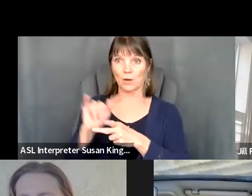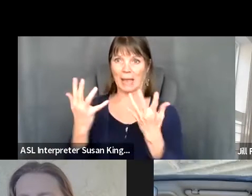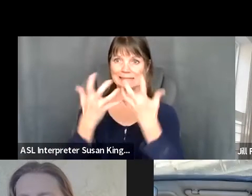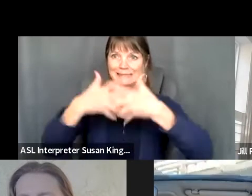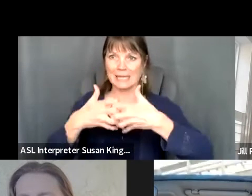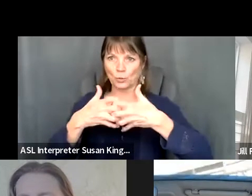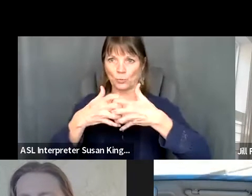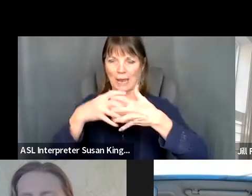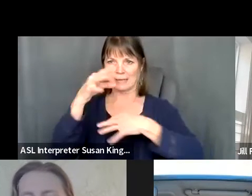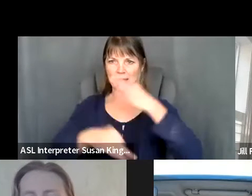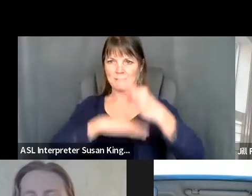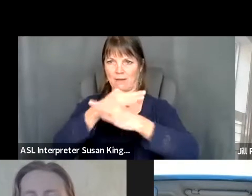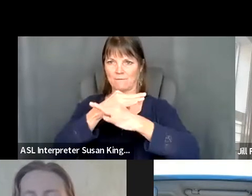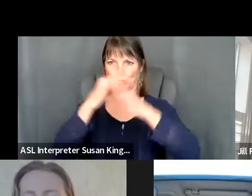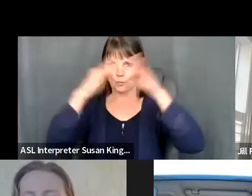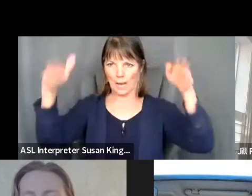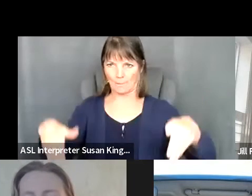So the report predominantly discusses